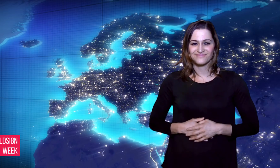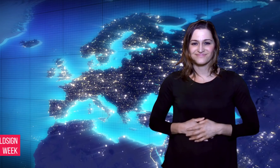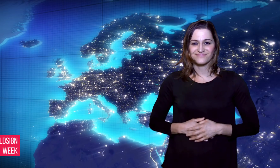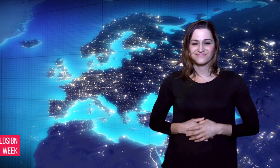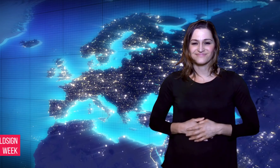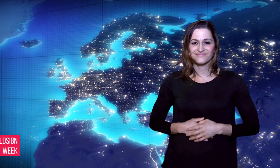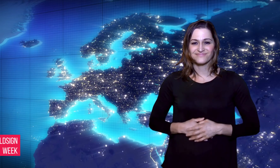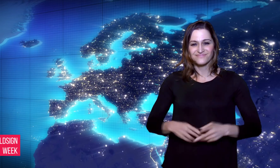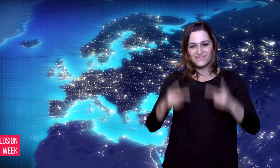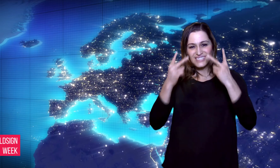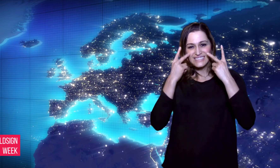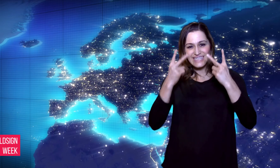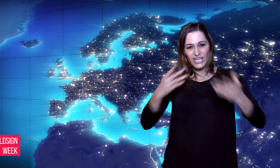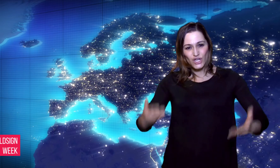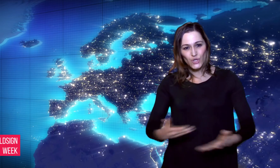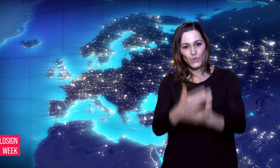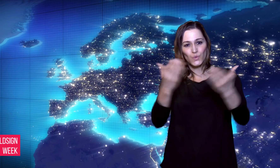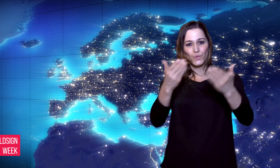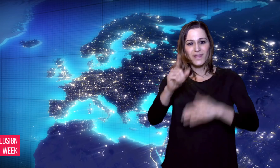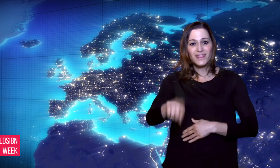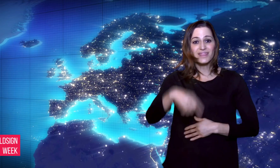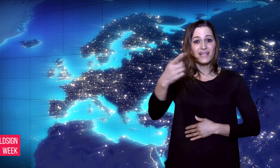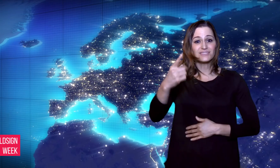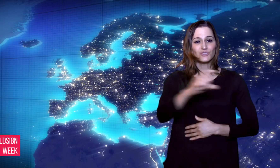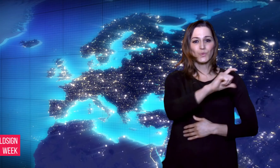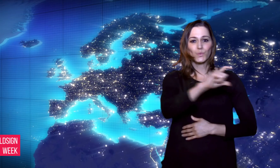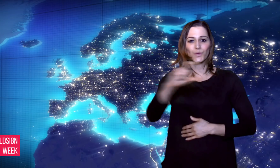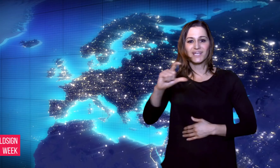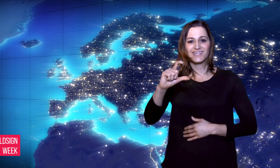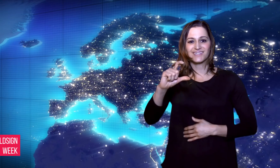See you next week.